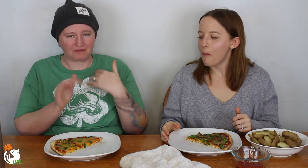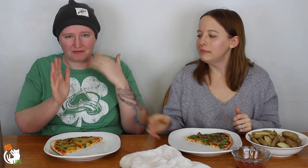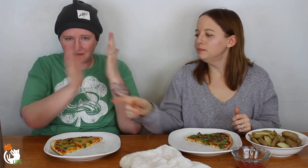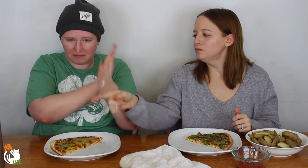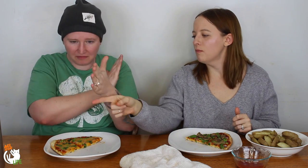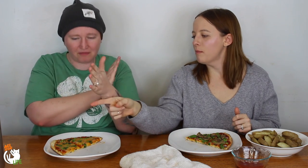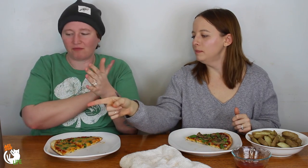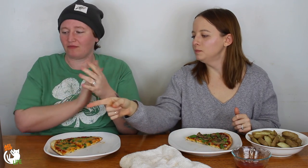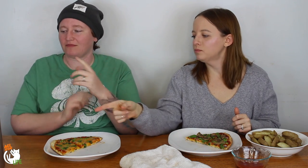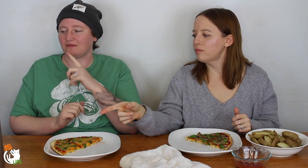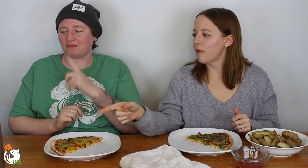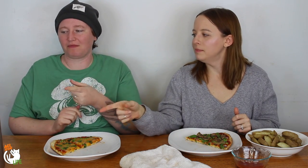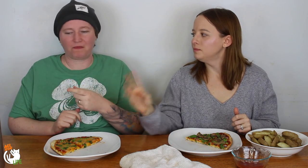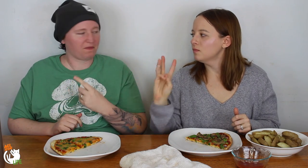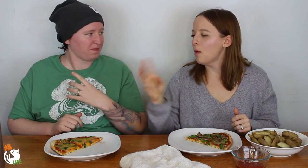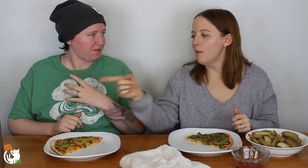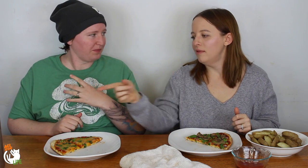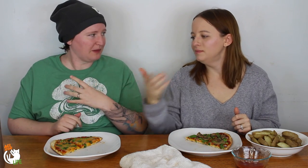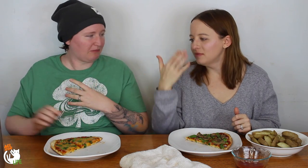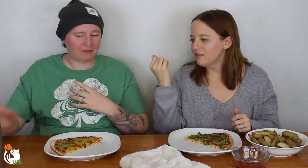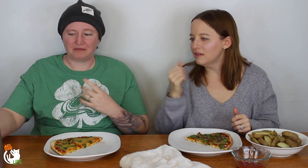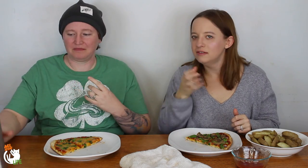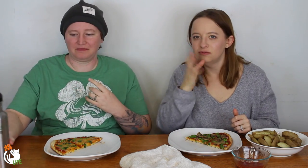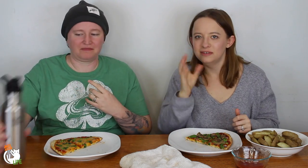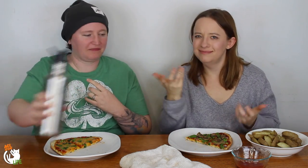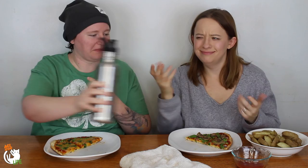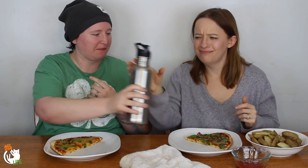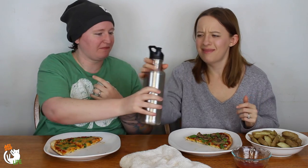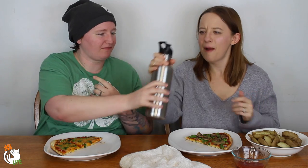So, anyways we headed out... - Water, I forgot my drink.